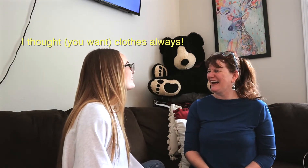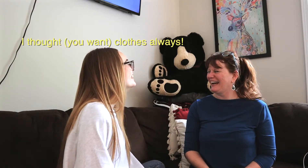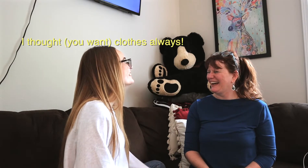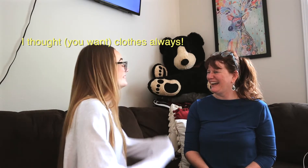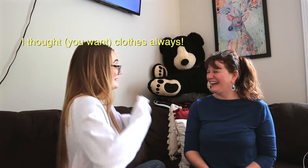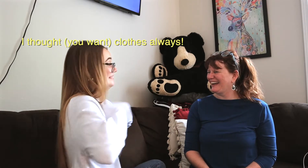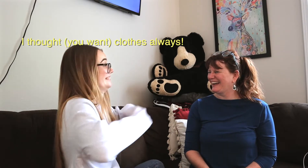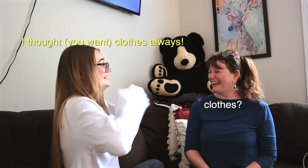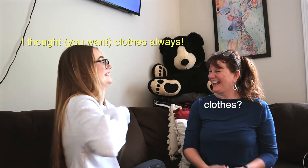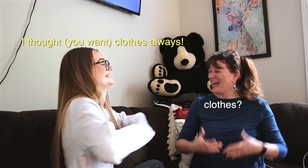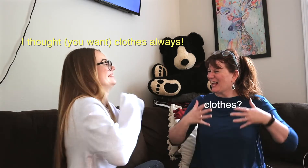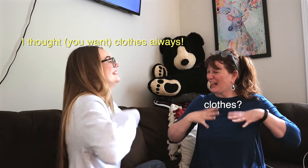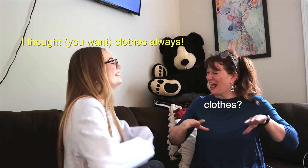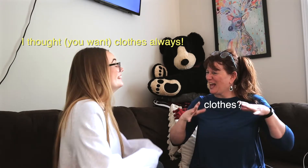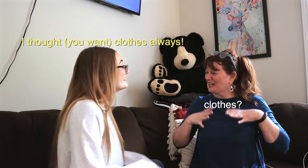*laughs*